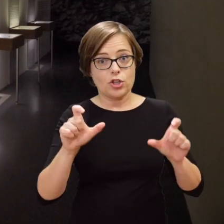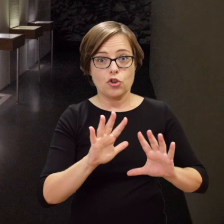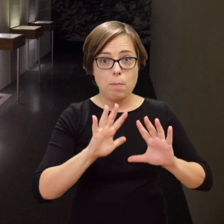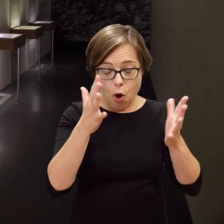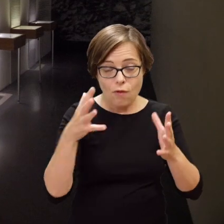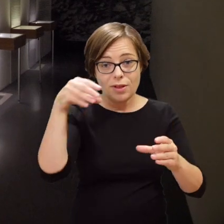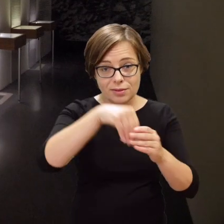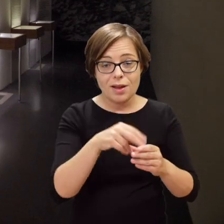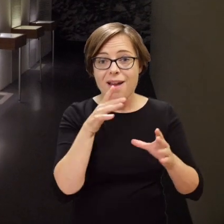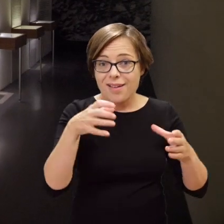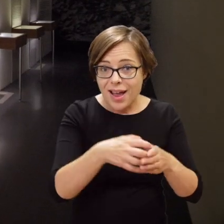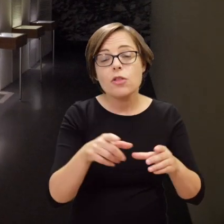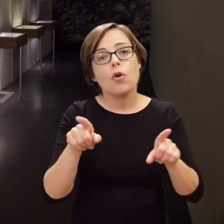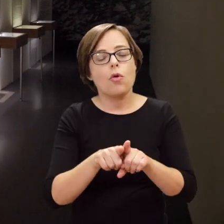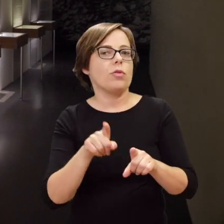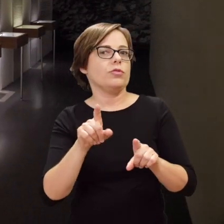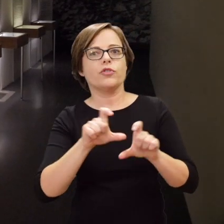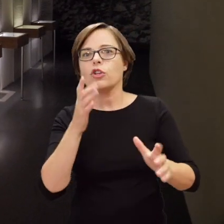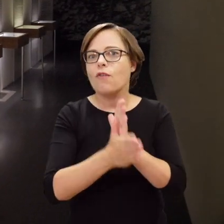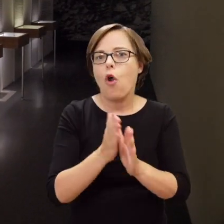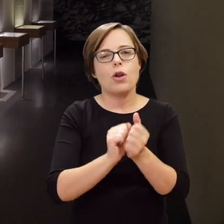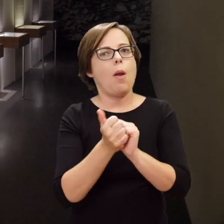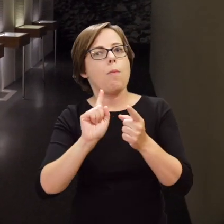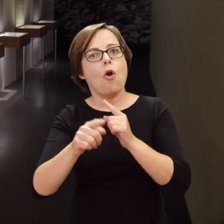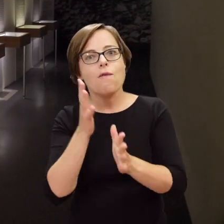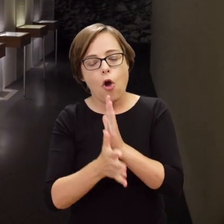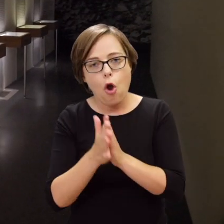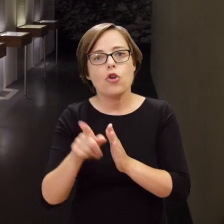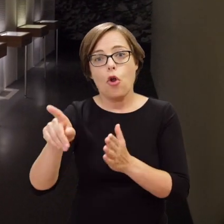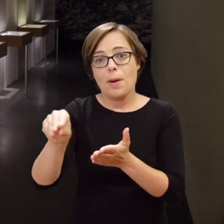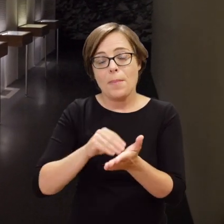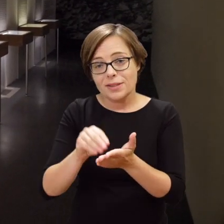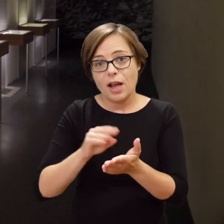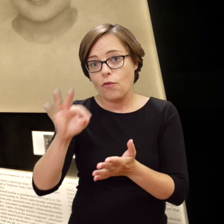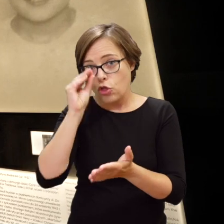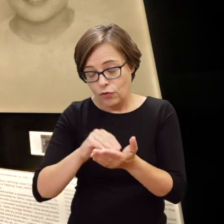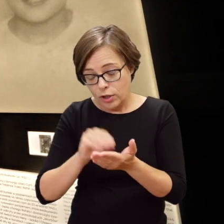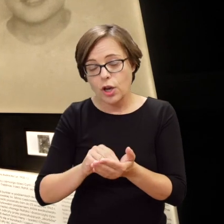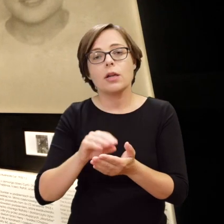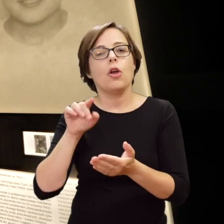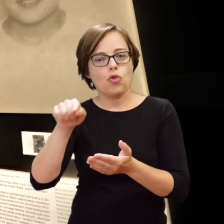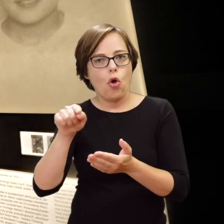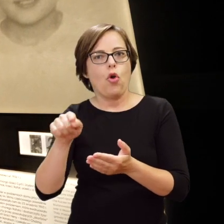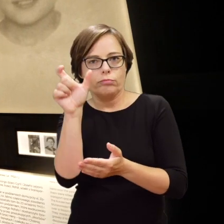who—during the Uprising, during wartime or right after the war had ended— wrote down their experiences.